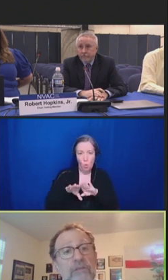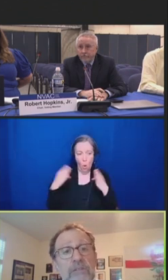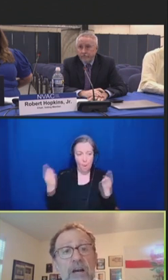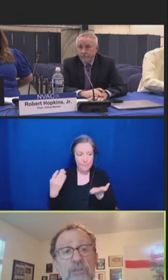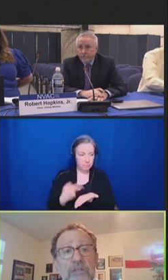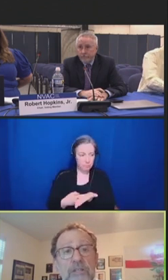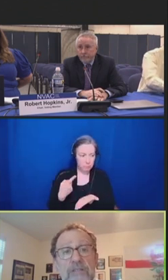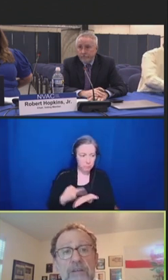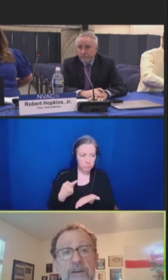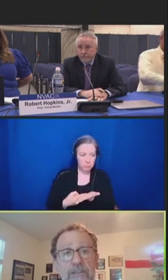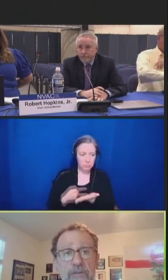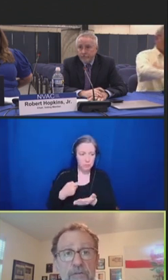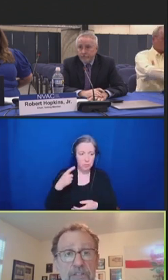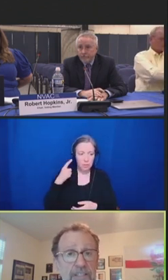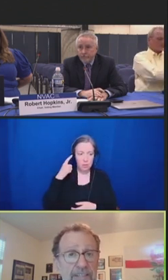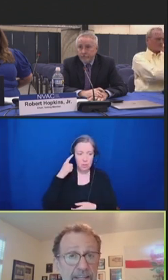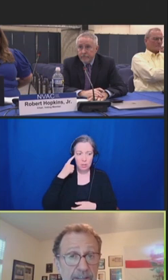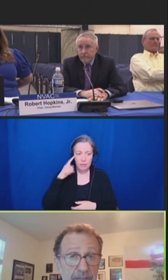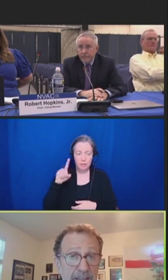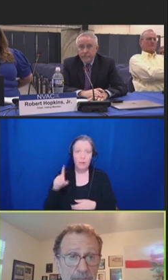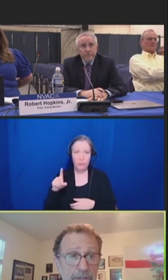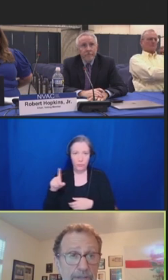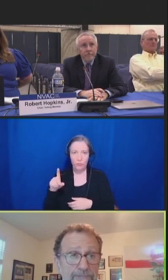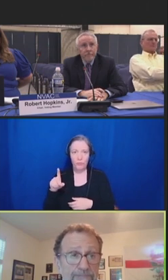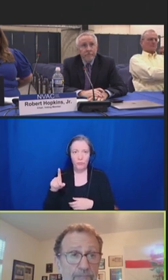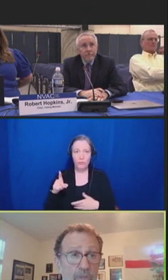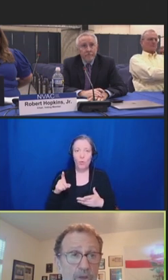discussions to facilitate advancement.